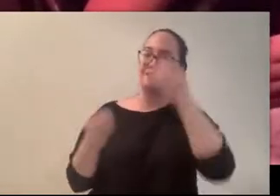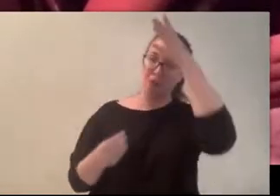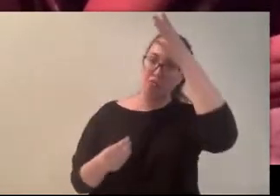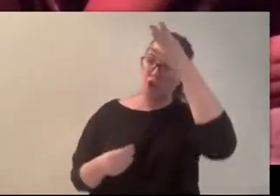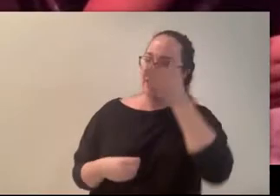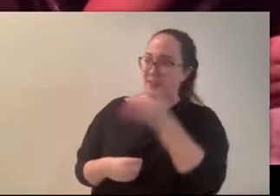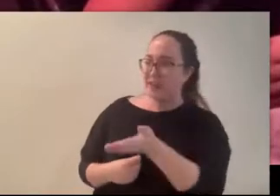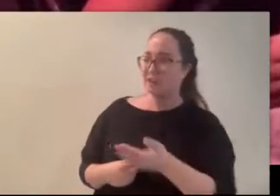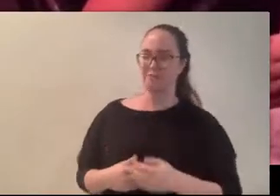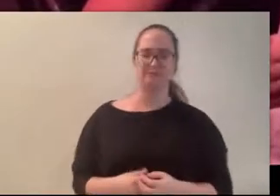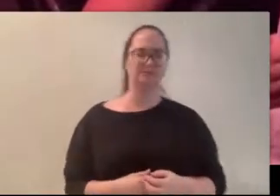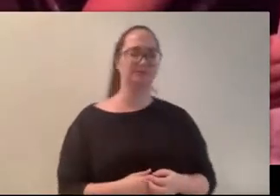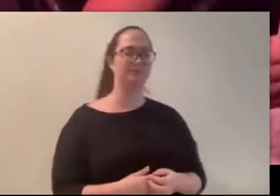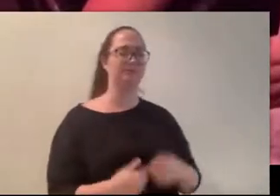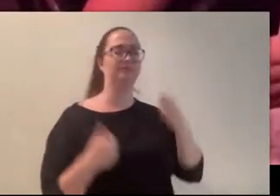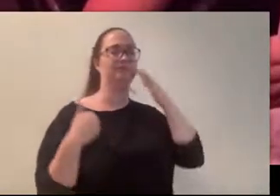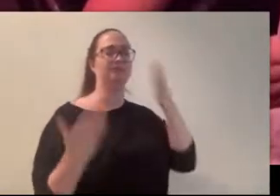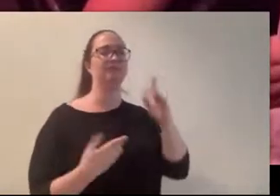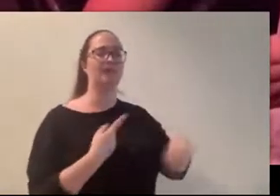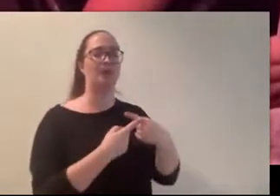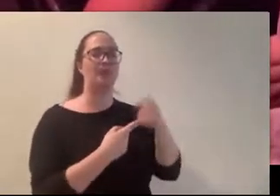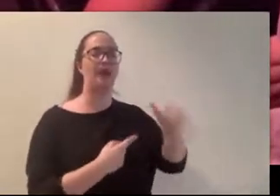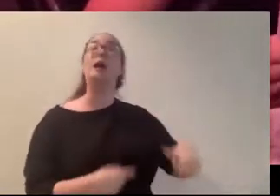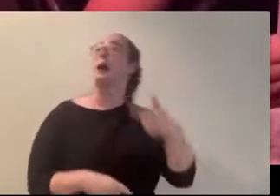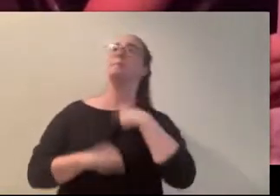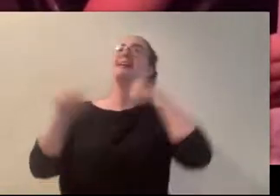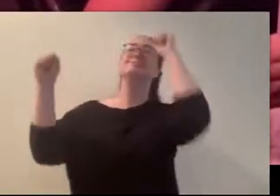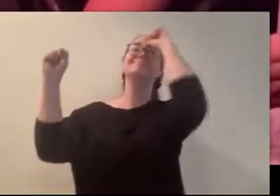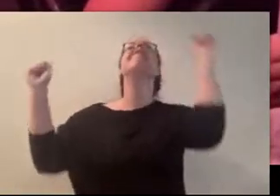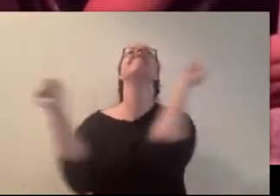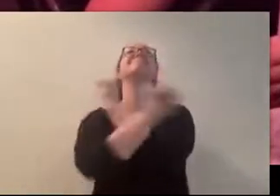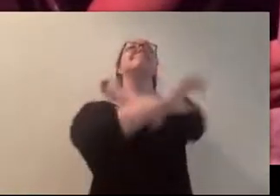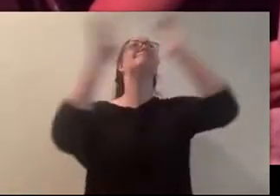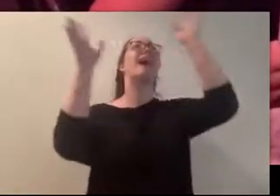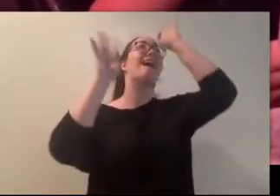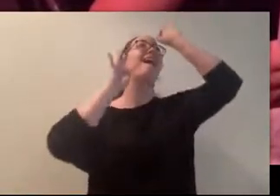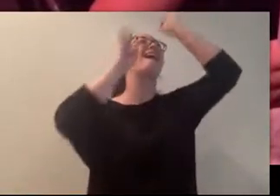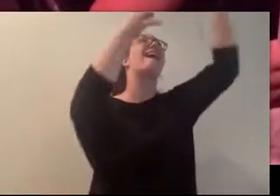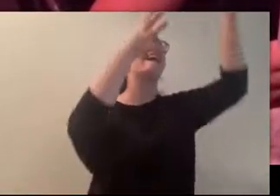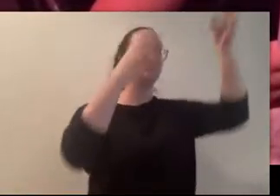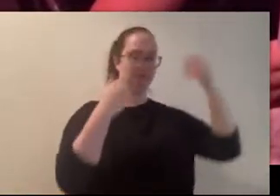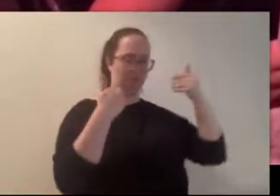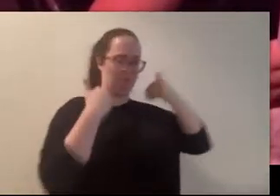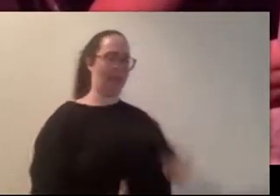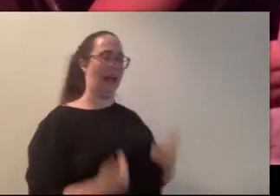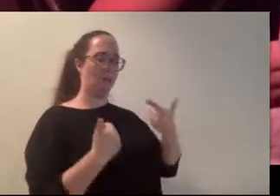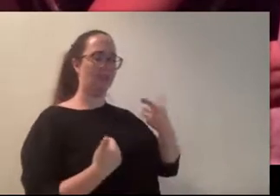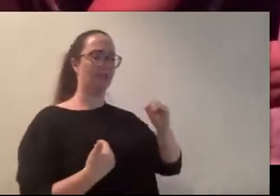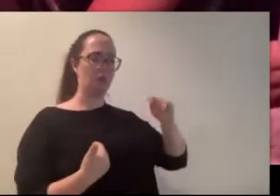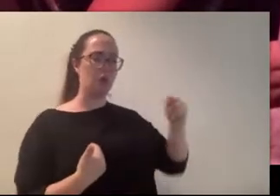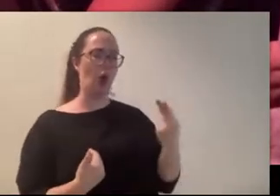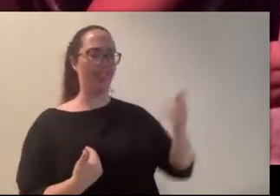you got that information. (Thomas) I don’t know, I was just creating this whole character in my head with a back sorry. (Carly) I was kinda goth-y. It’s the artistic type people.. (Thomas)